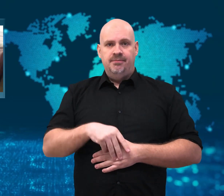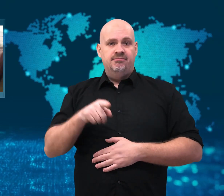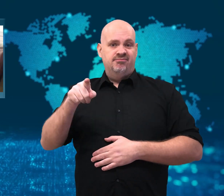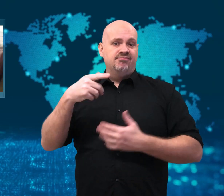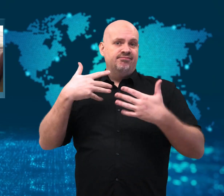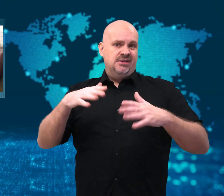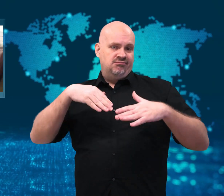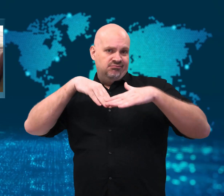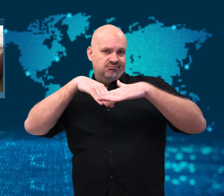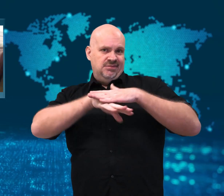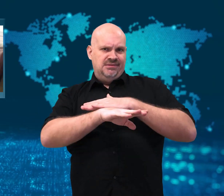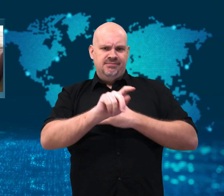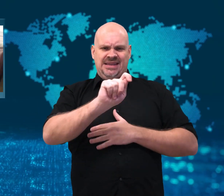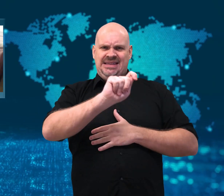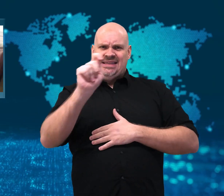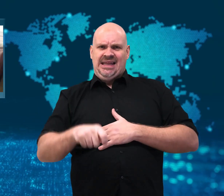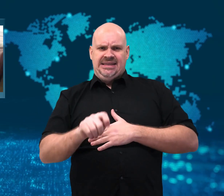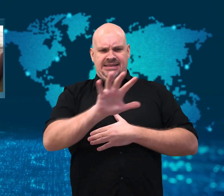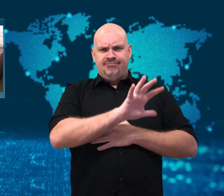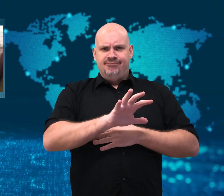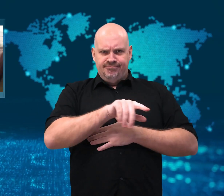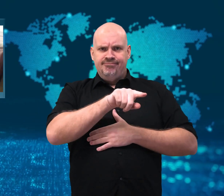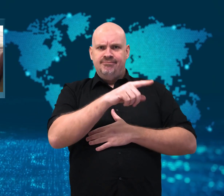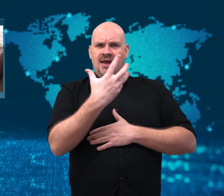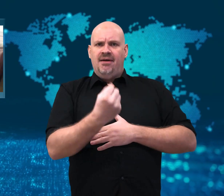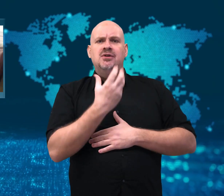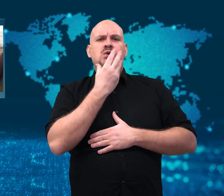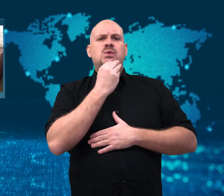hostages, including the Rabbi.